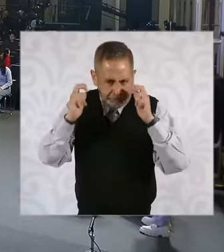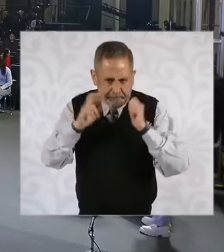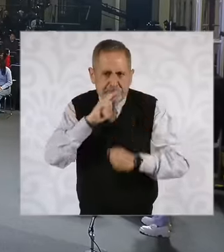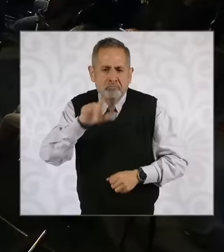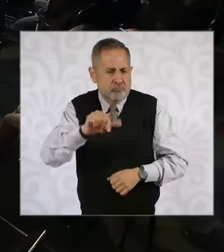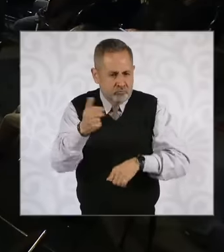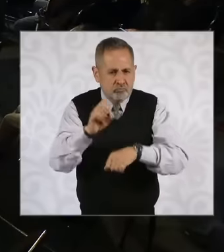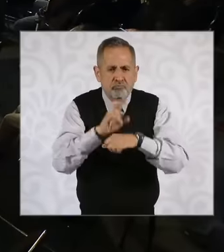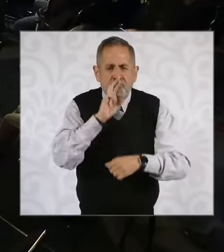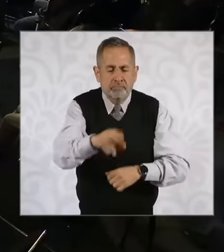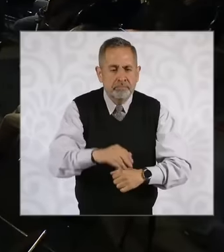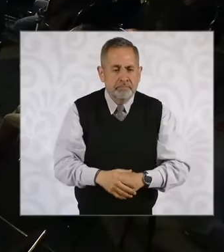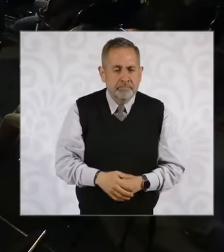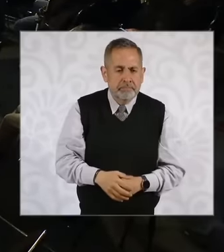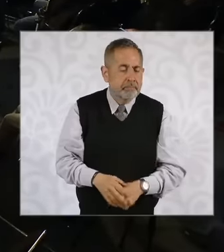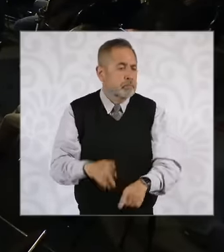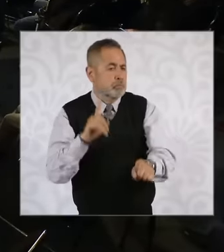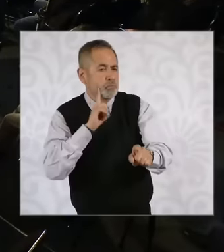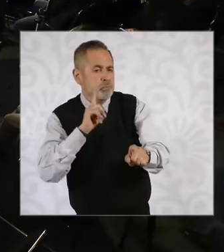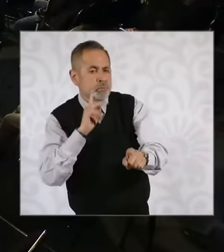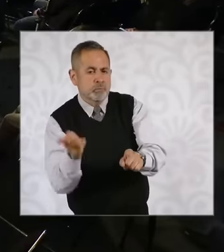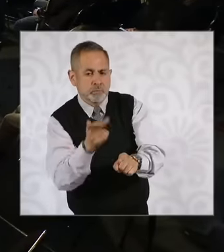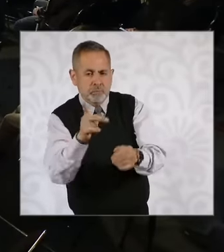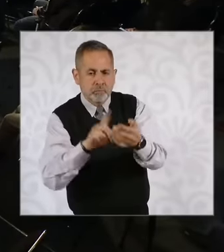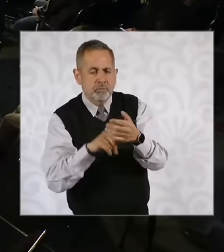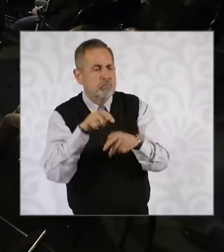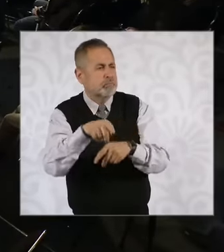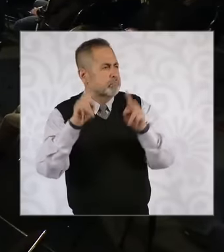and if I may speak about this issue that they were already denouncing Ando here in this moment about